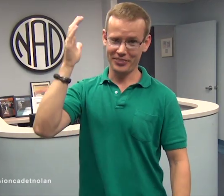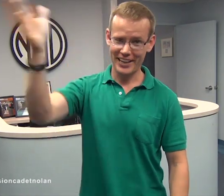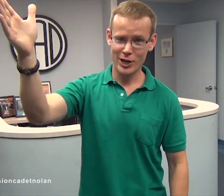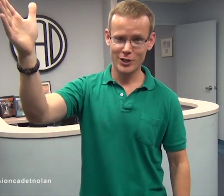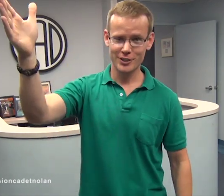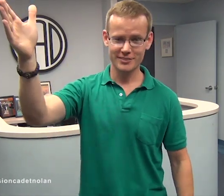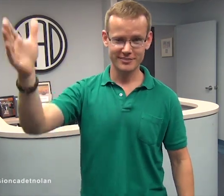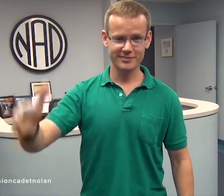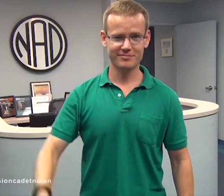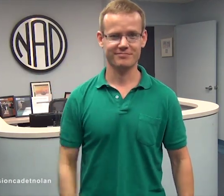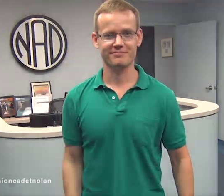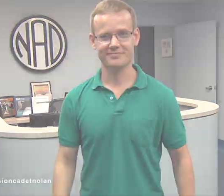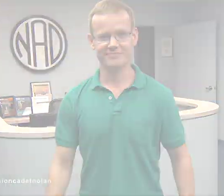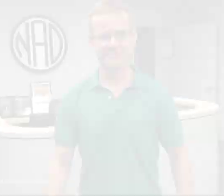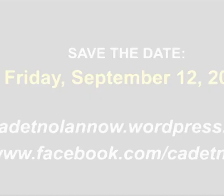I will be there!